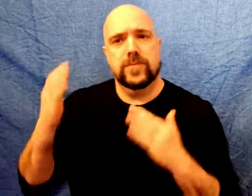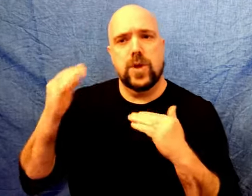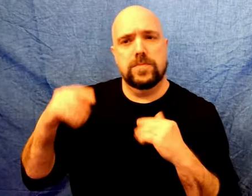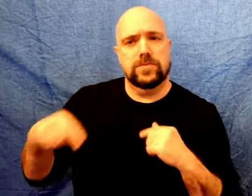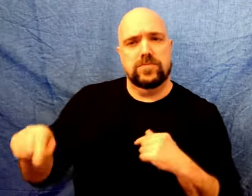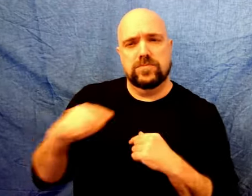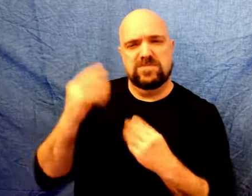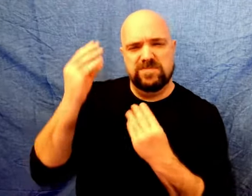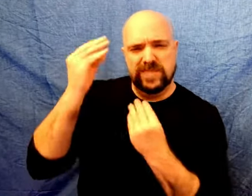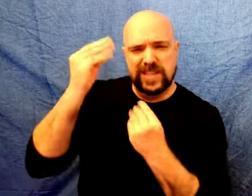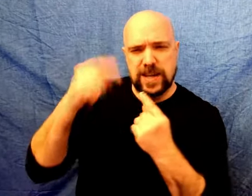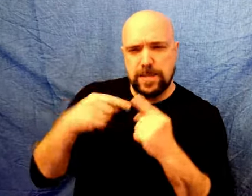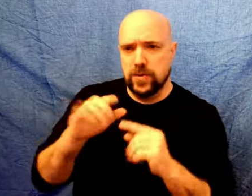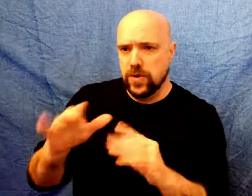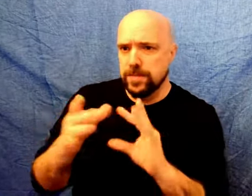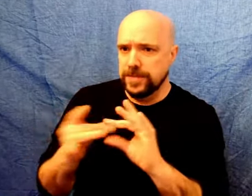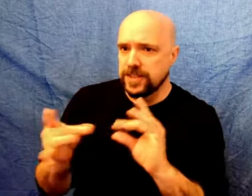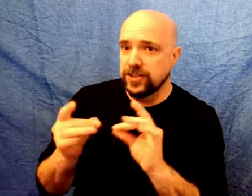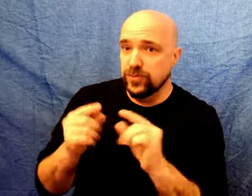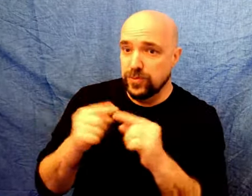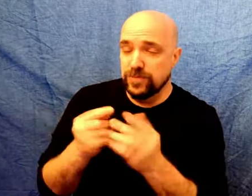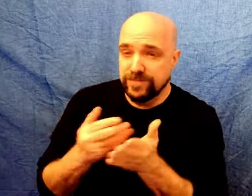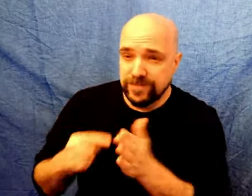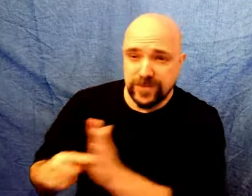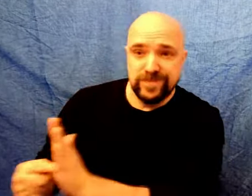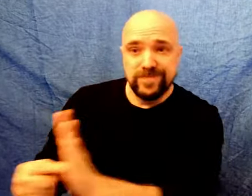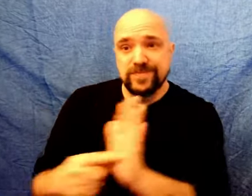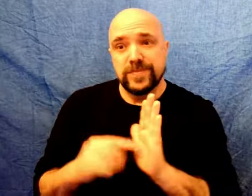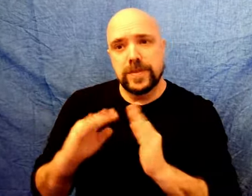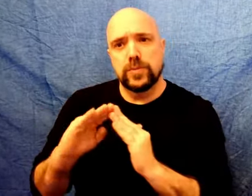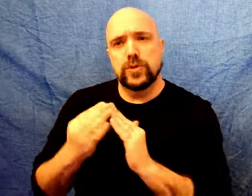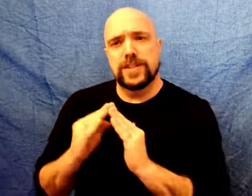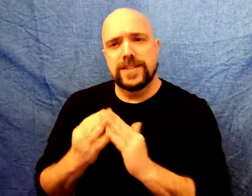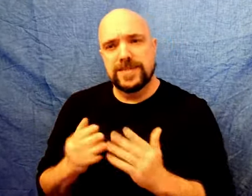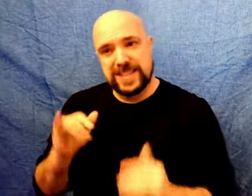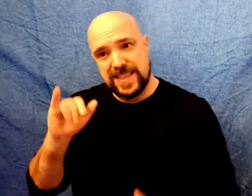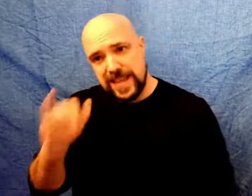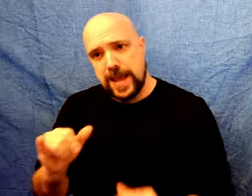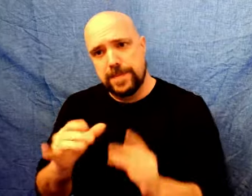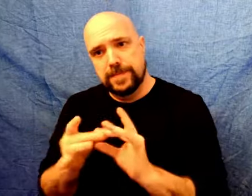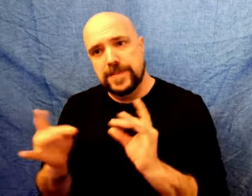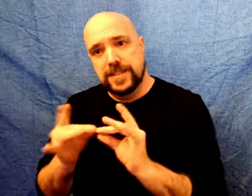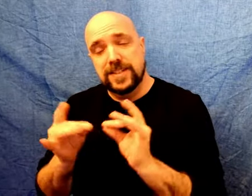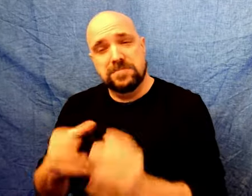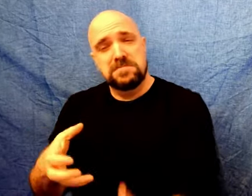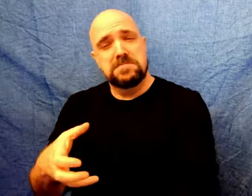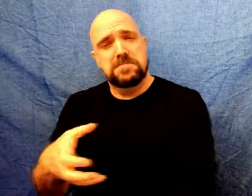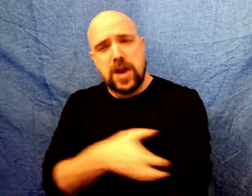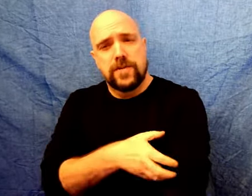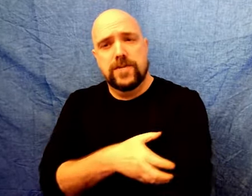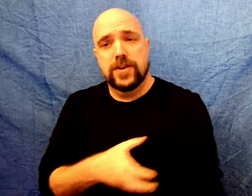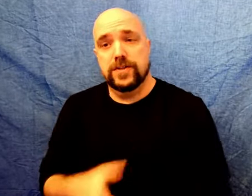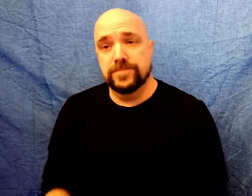I hope you all think about your messages that you are showing to the community. Those messages are very powerful.